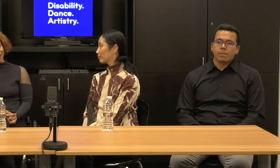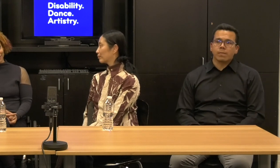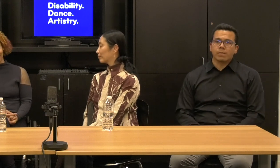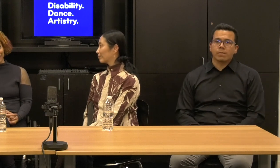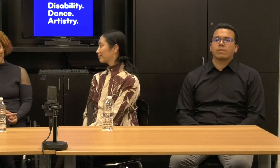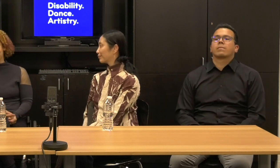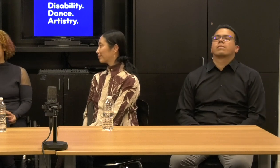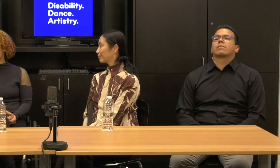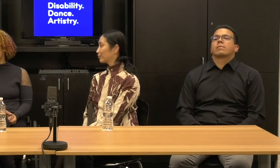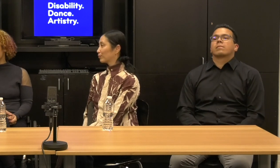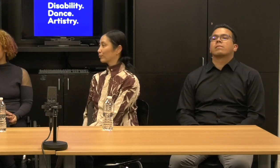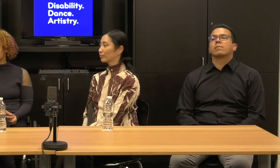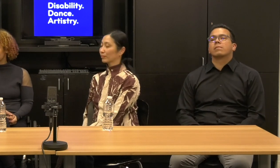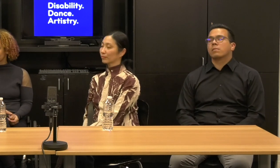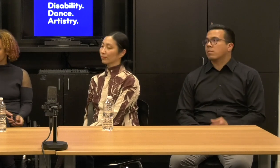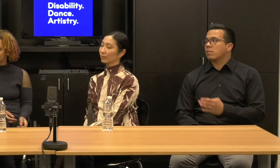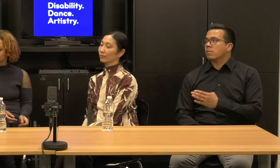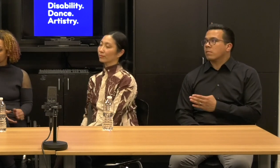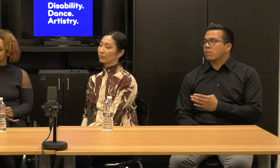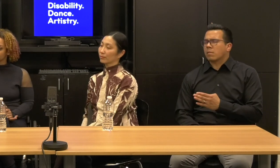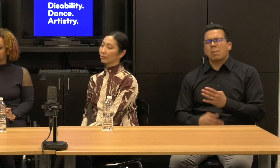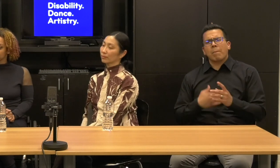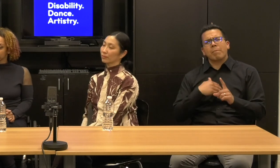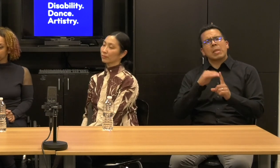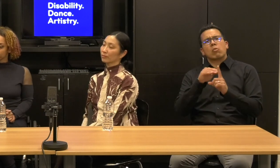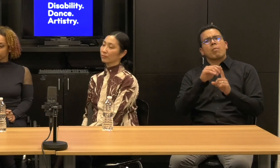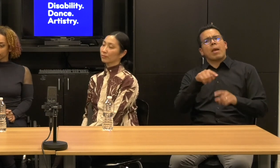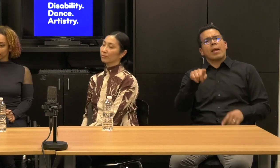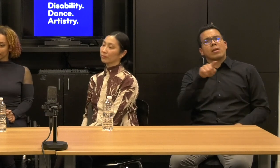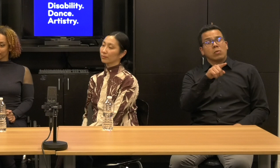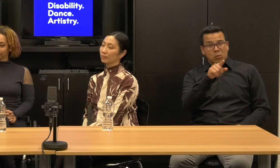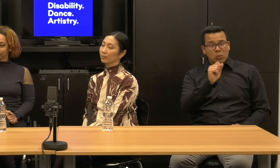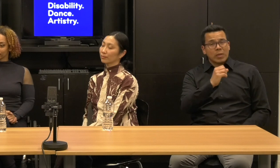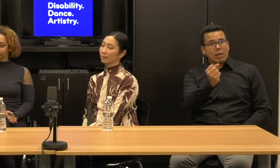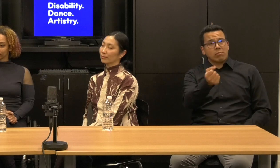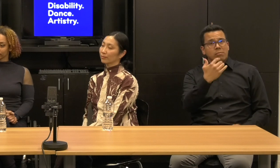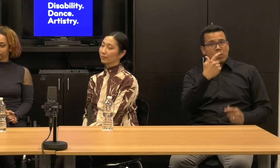Kevin: I want to remind folks that you can submit questions if you have stuff that you'd